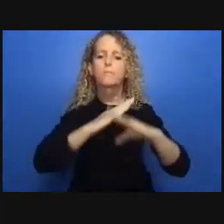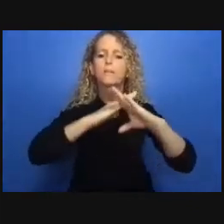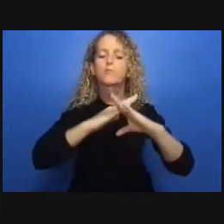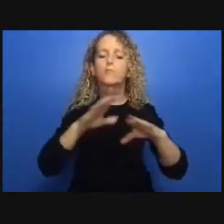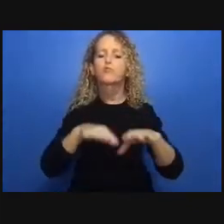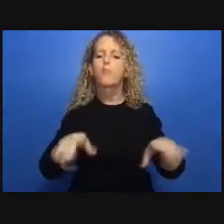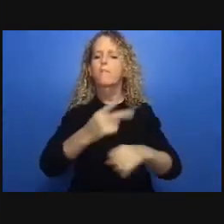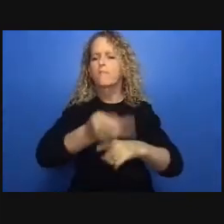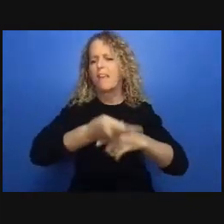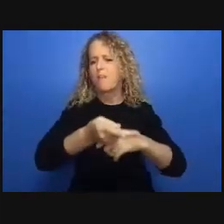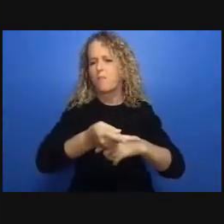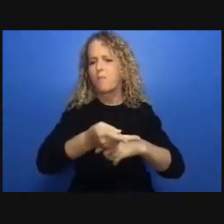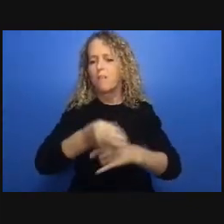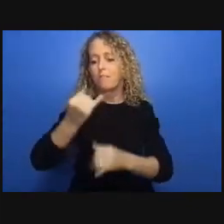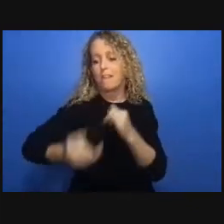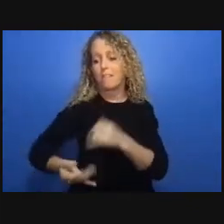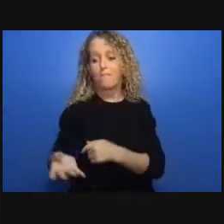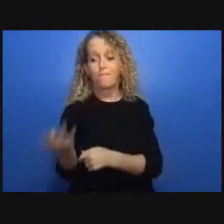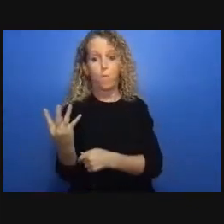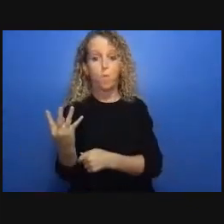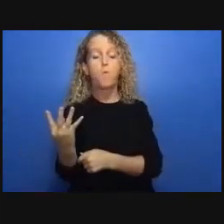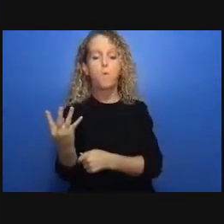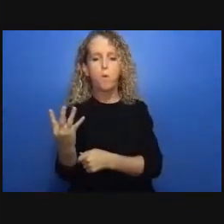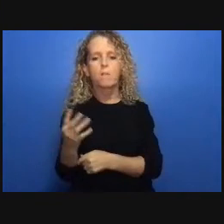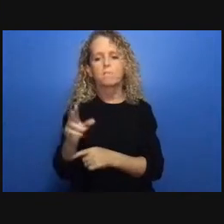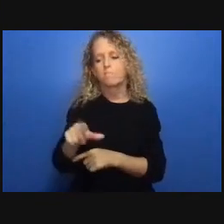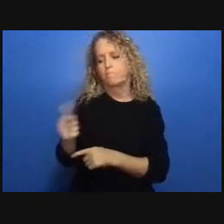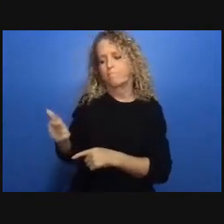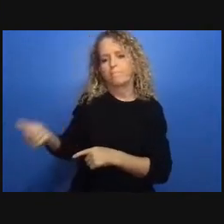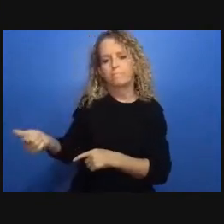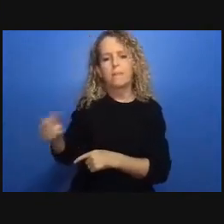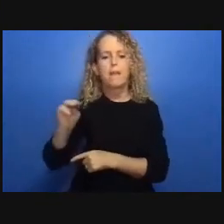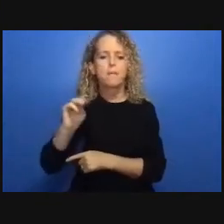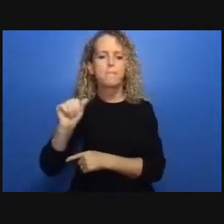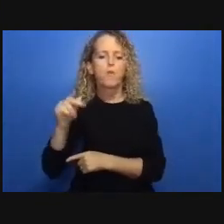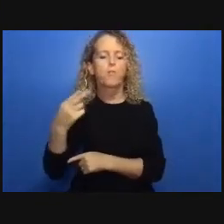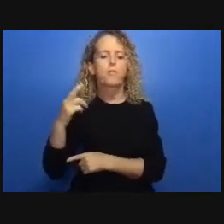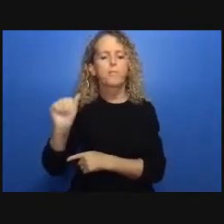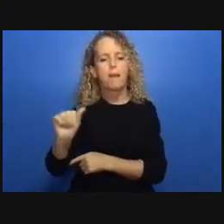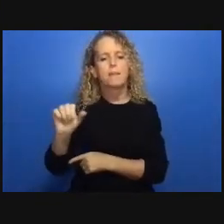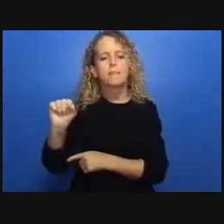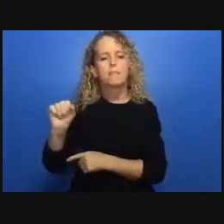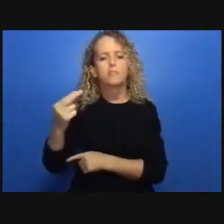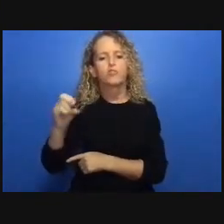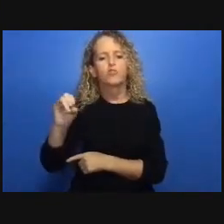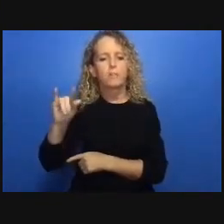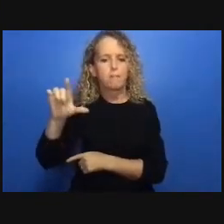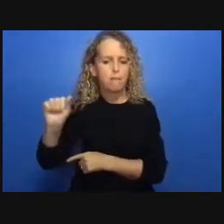came to to be advertised online and without consideration for those who do not have access